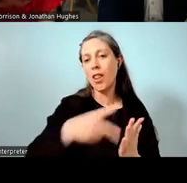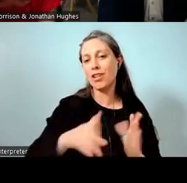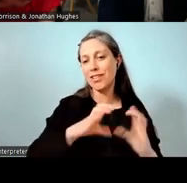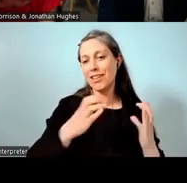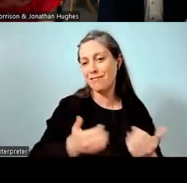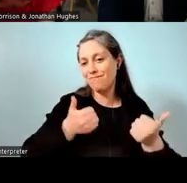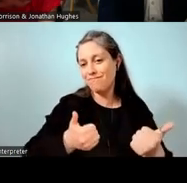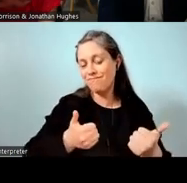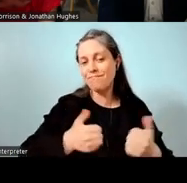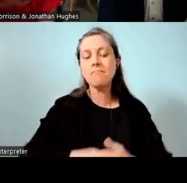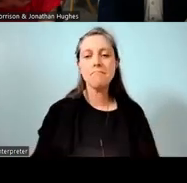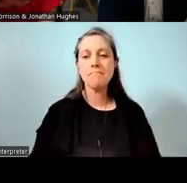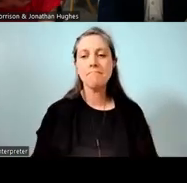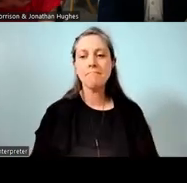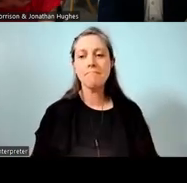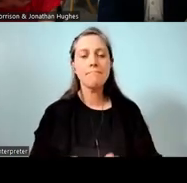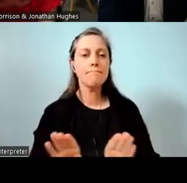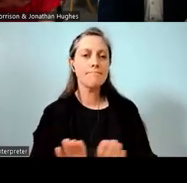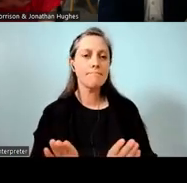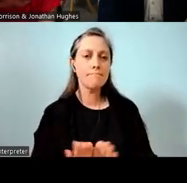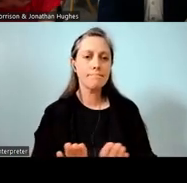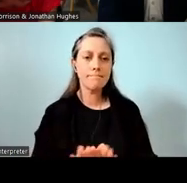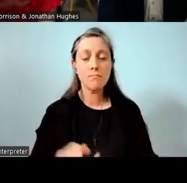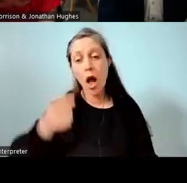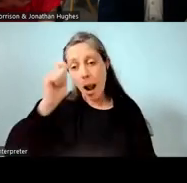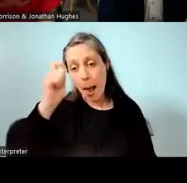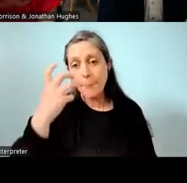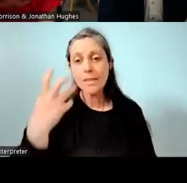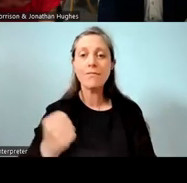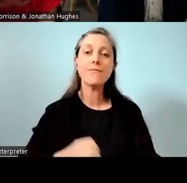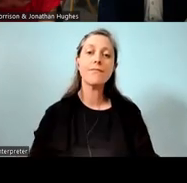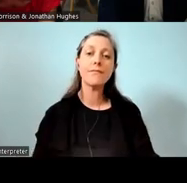You also have clubs and extensions that you can join.